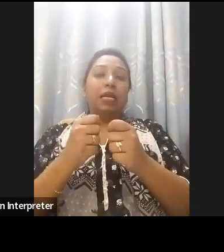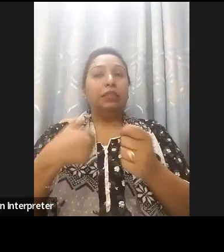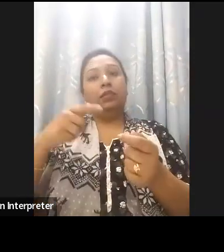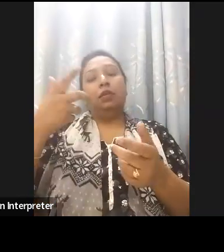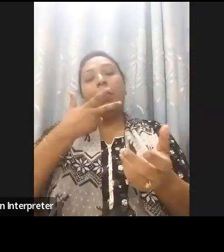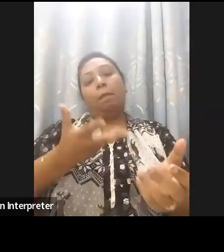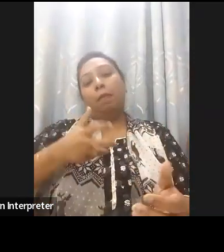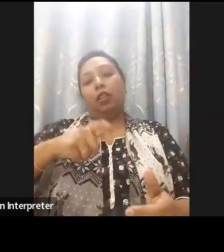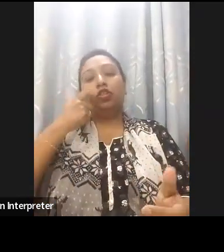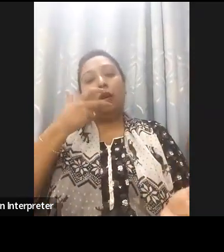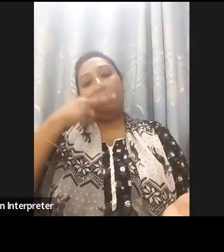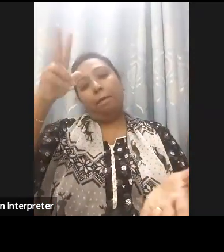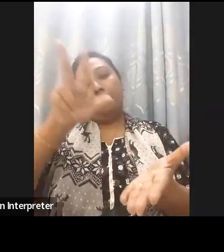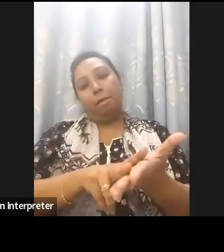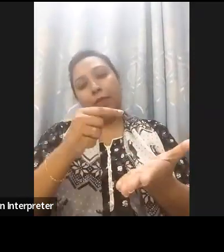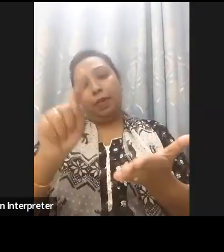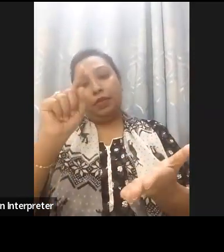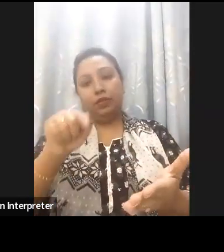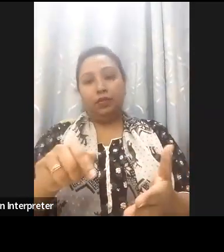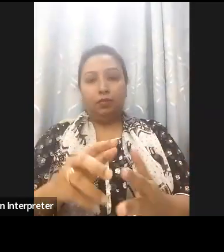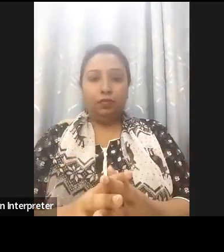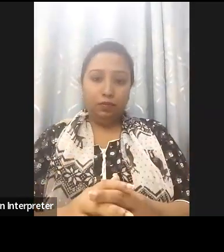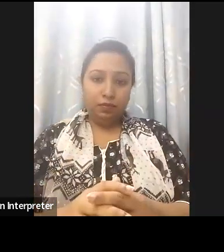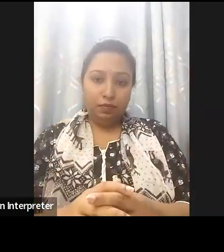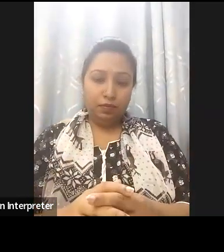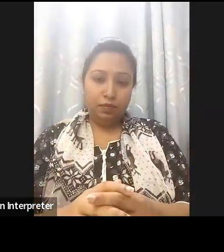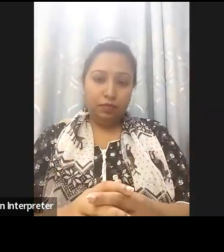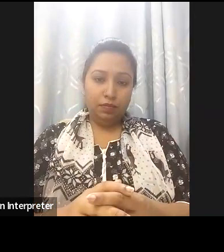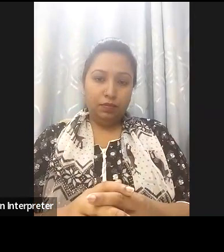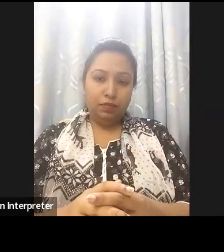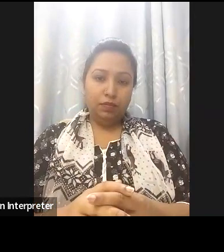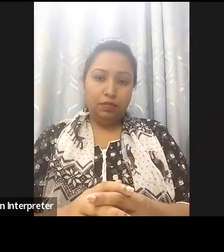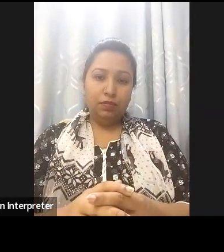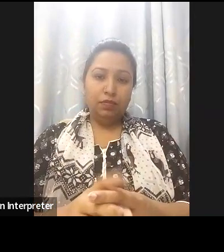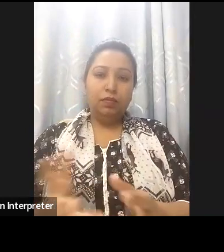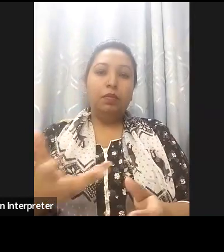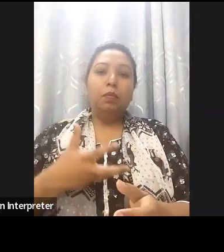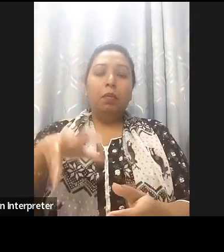We acknowledge the significant strides made by Bangladesh in promoting inclusive digital